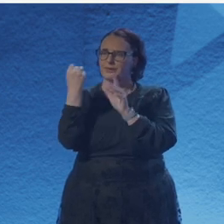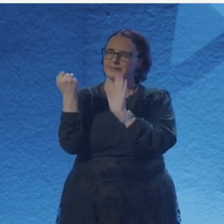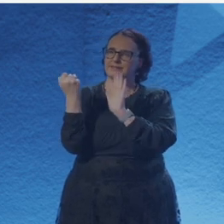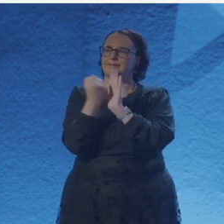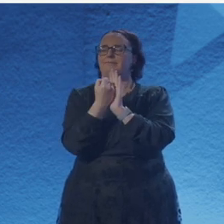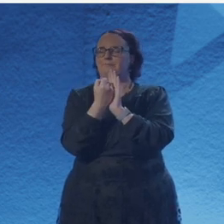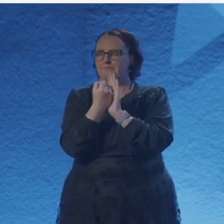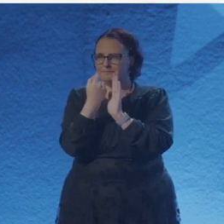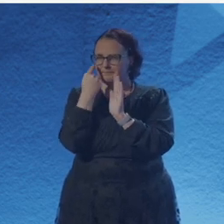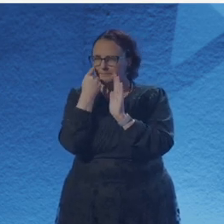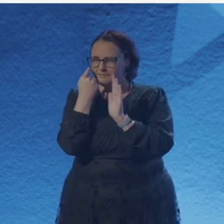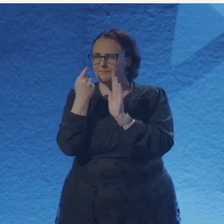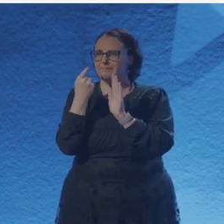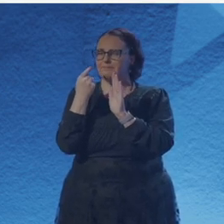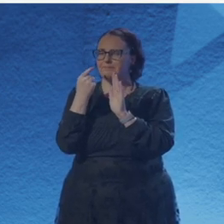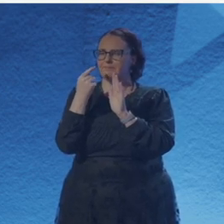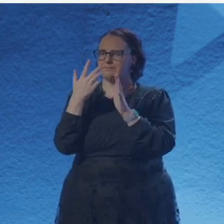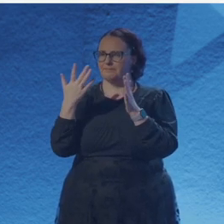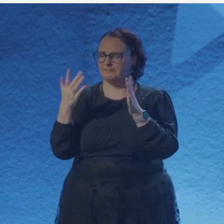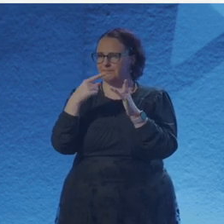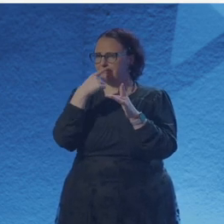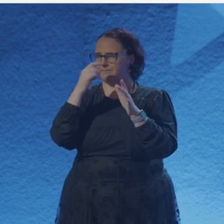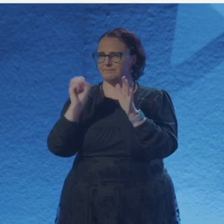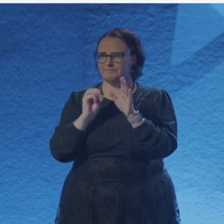the little Lego man is the girl staring at the screen